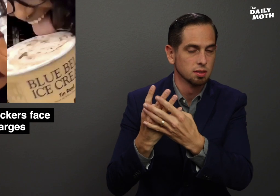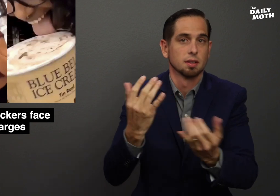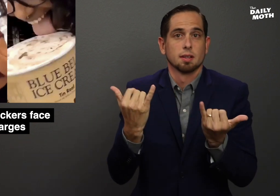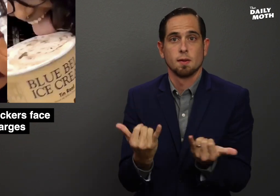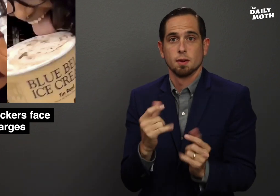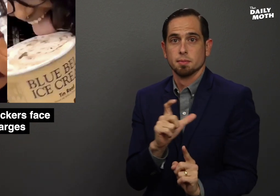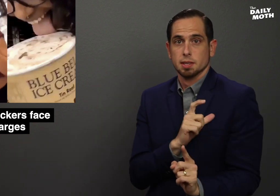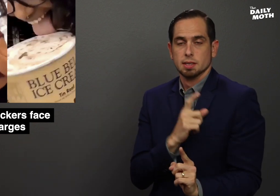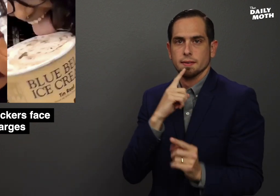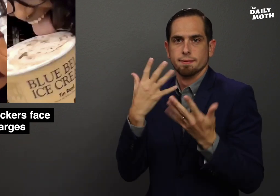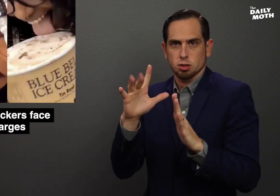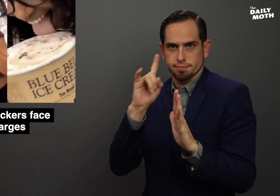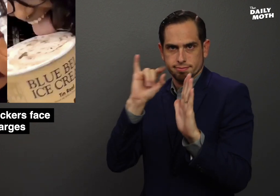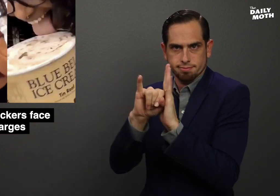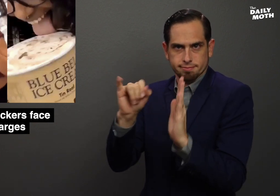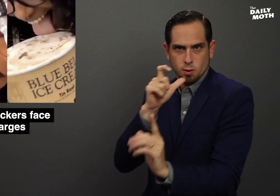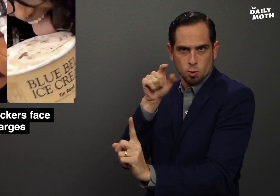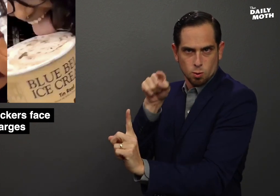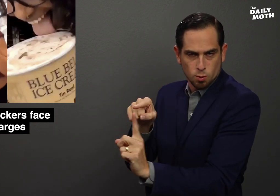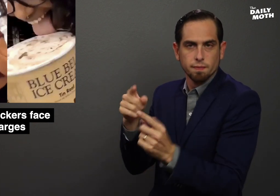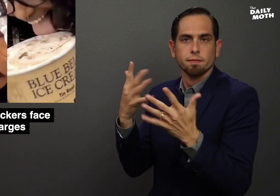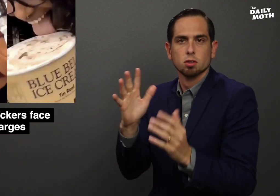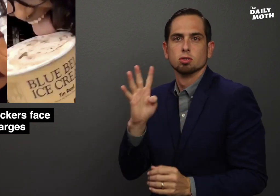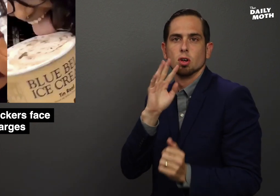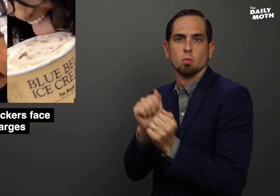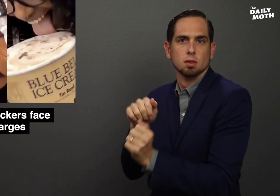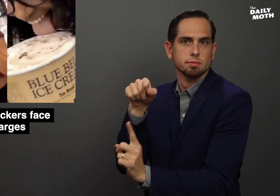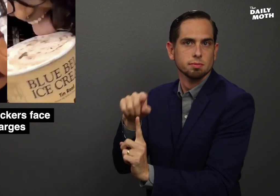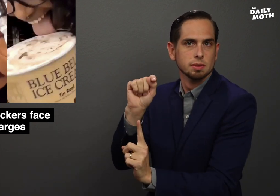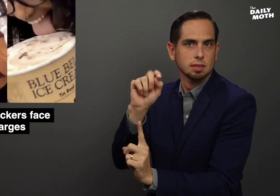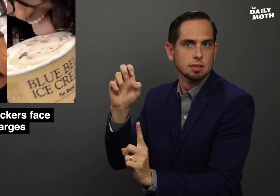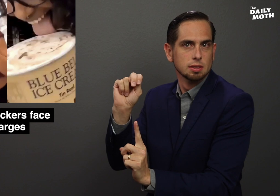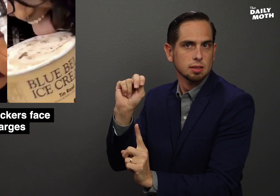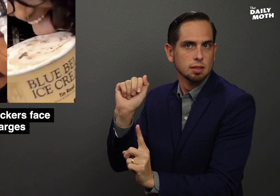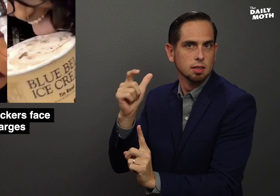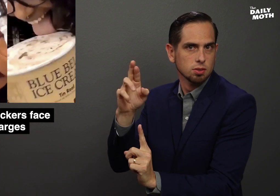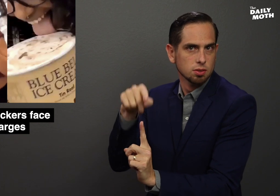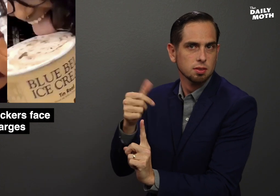Now police said they've identified and talked with the teenager.